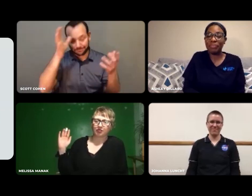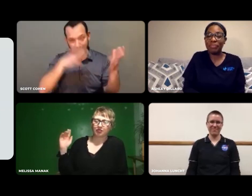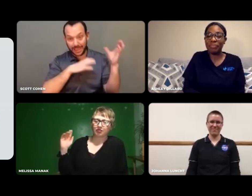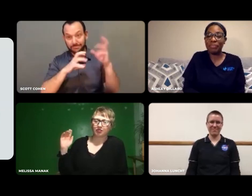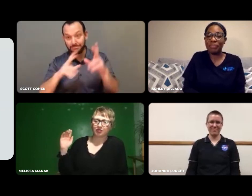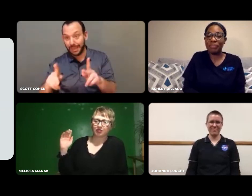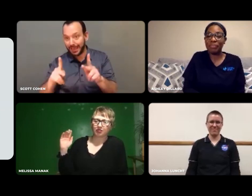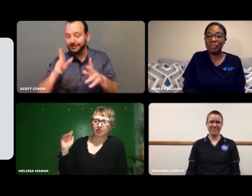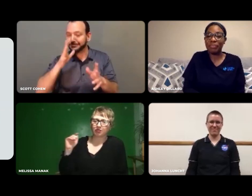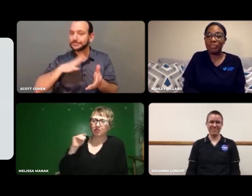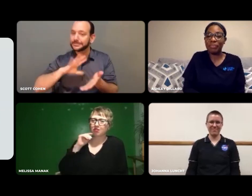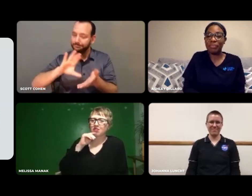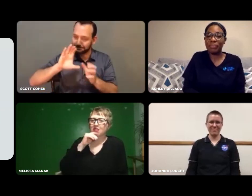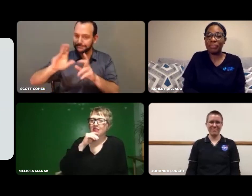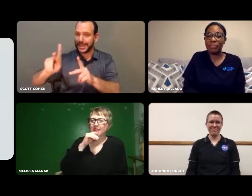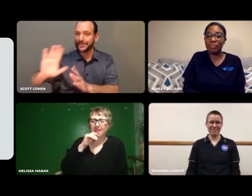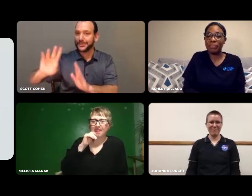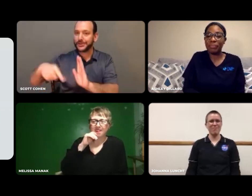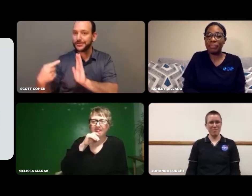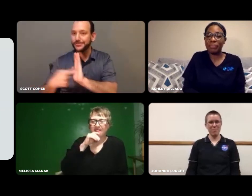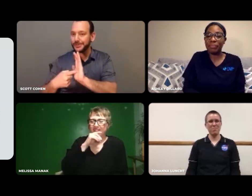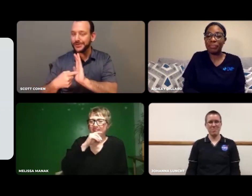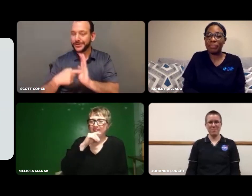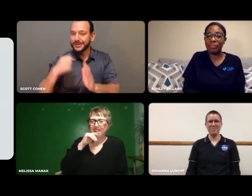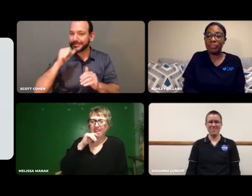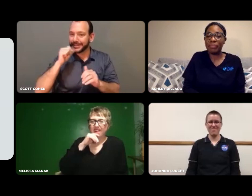And when the men got back, they wanted women to return to their roles, right?